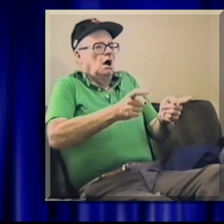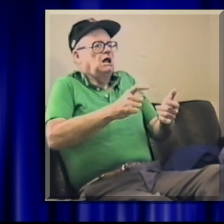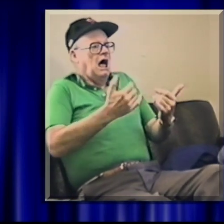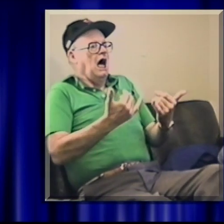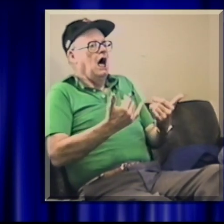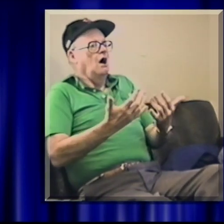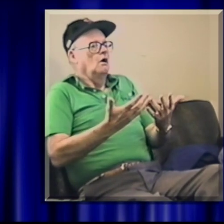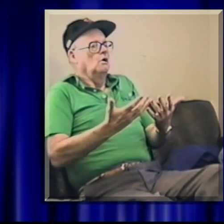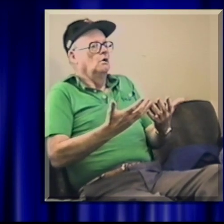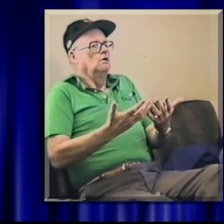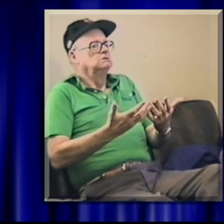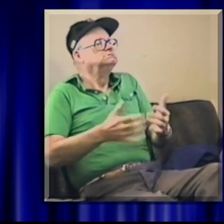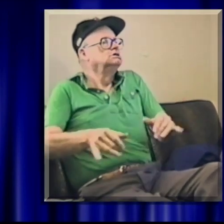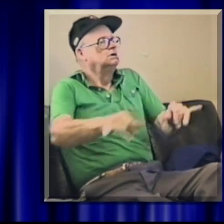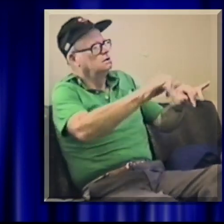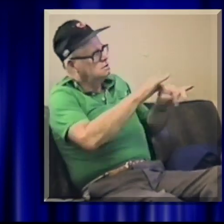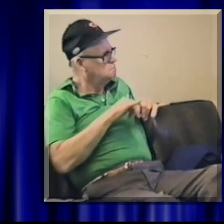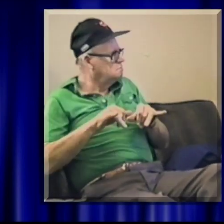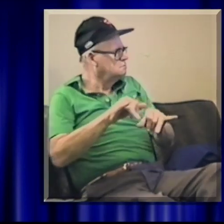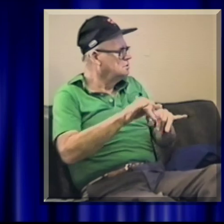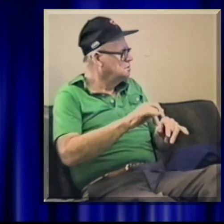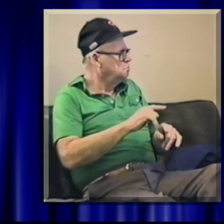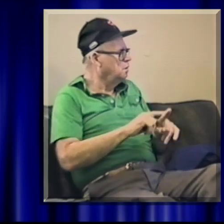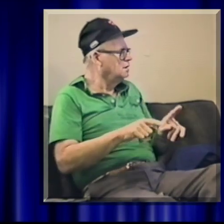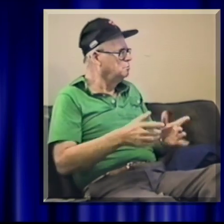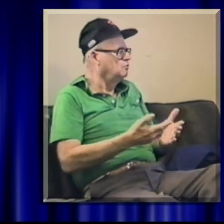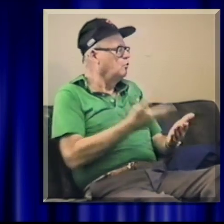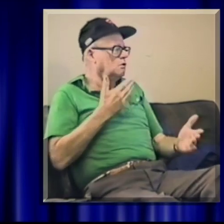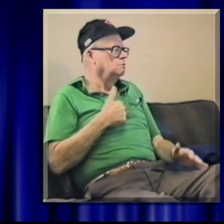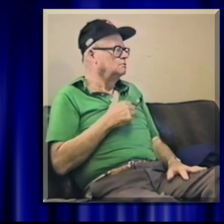Everything was quite standard until I came along.